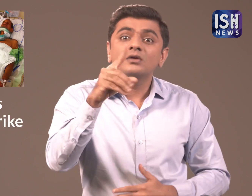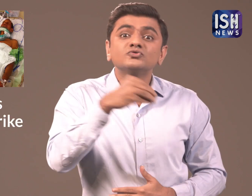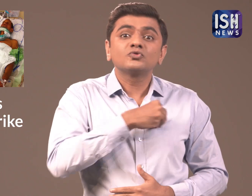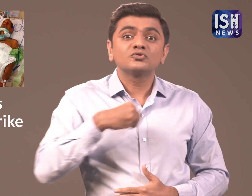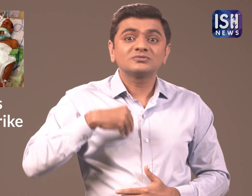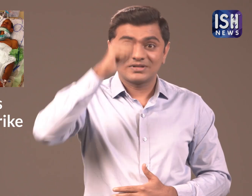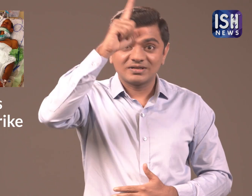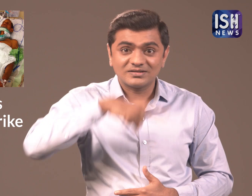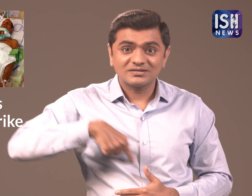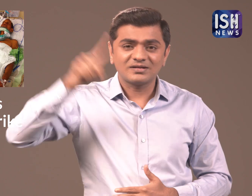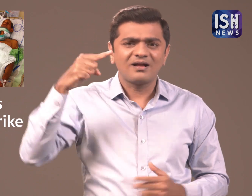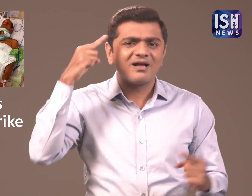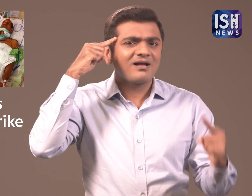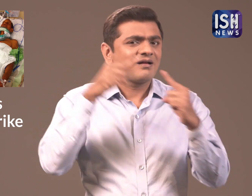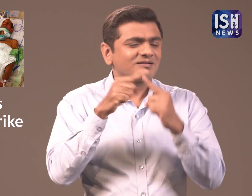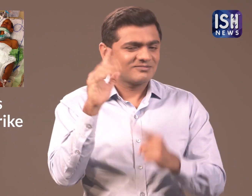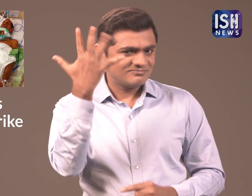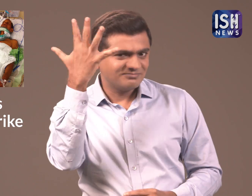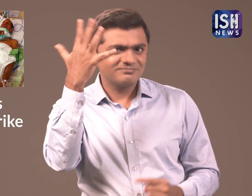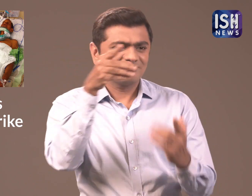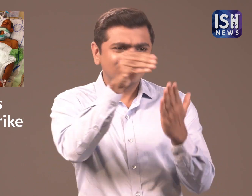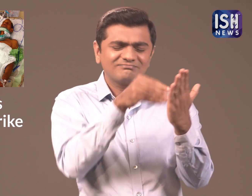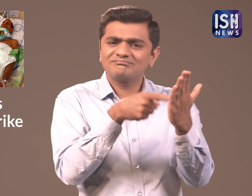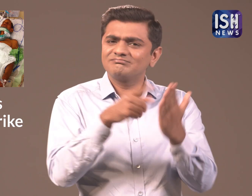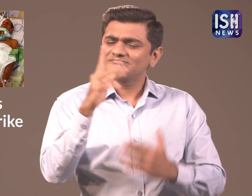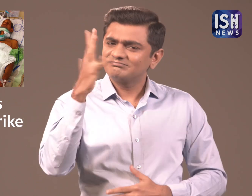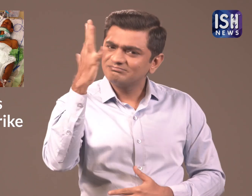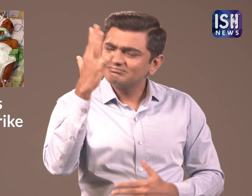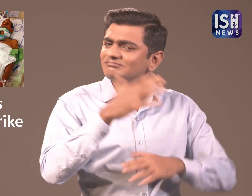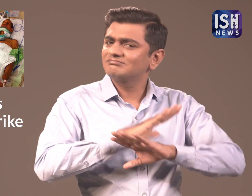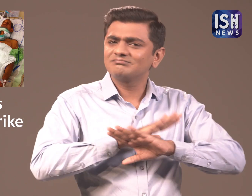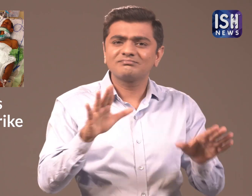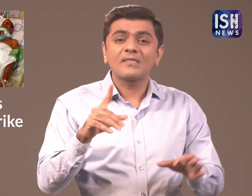Doctors in India do not agree with the Bill.